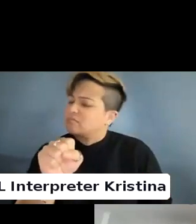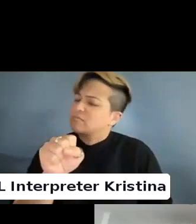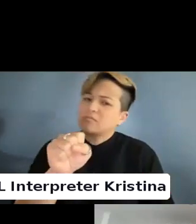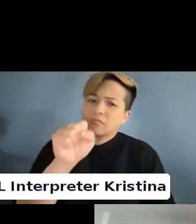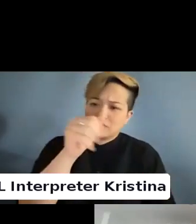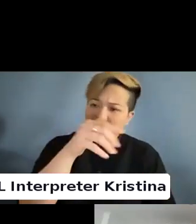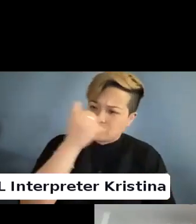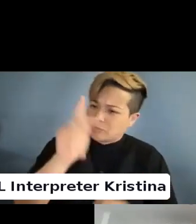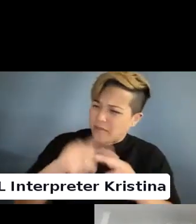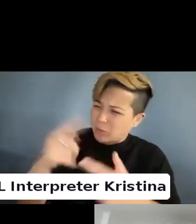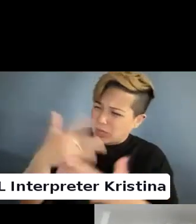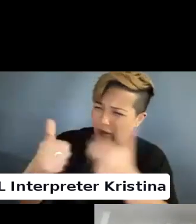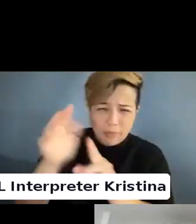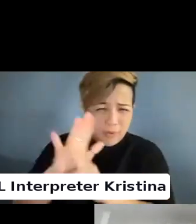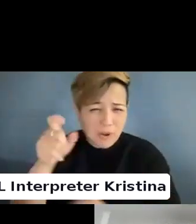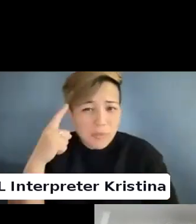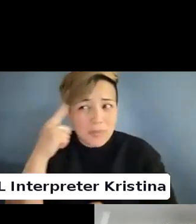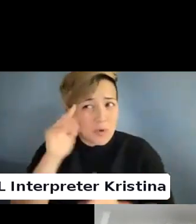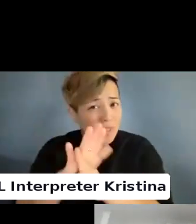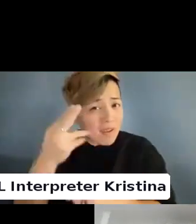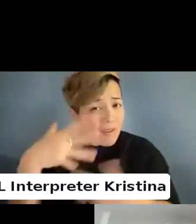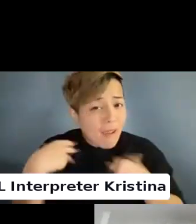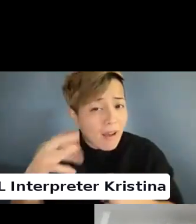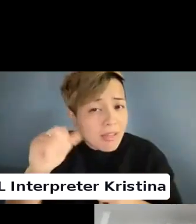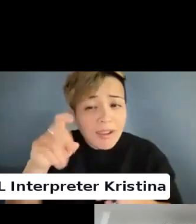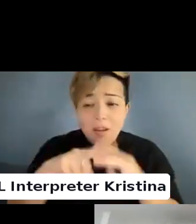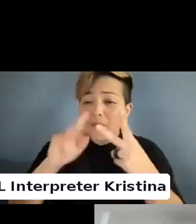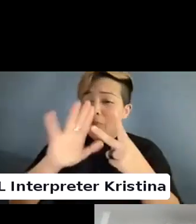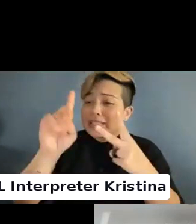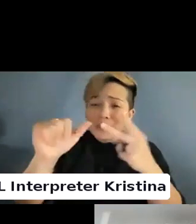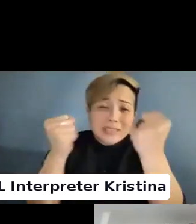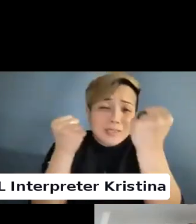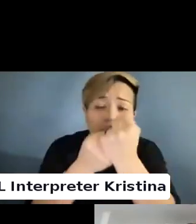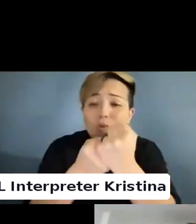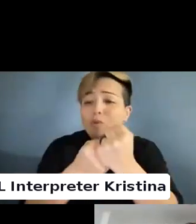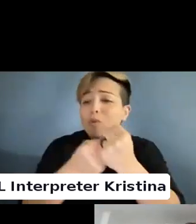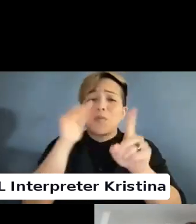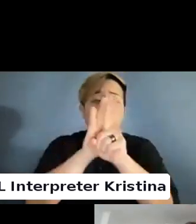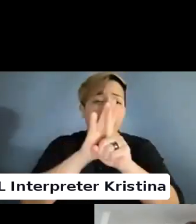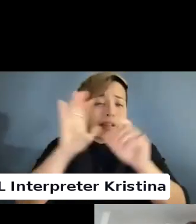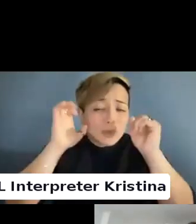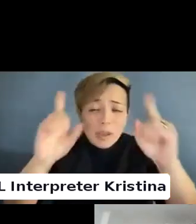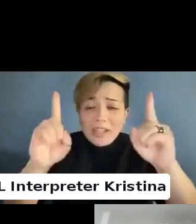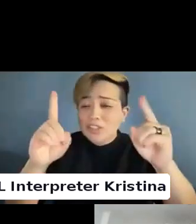their government for their healthcare, for their disability support and for their education.